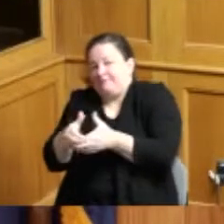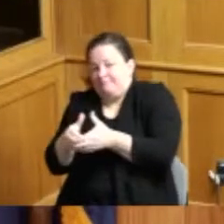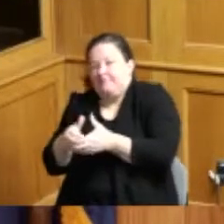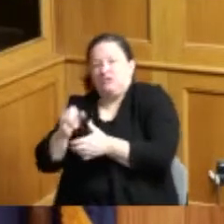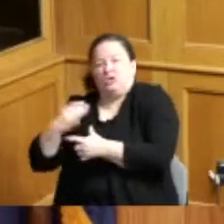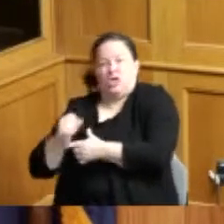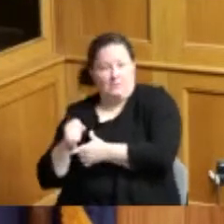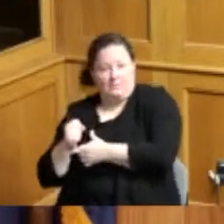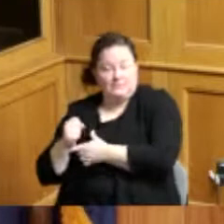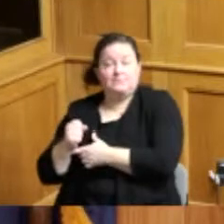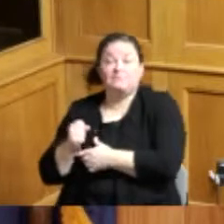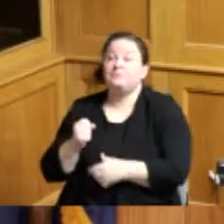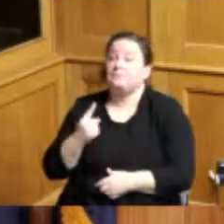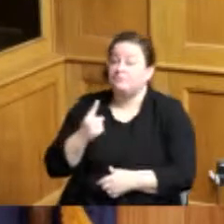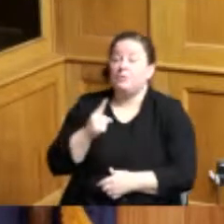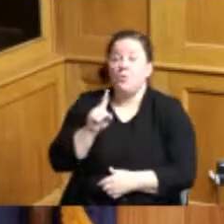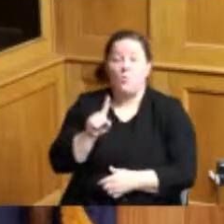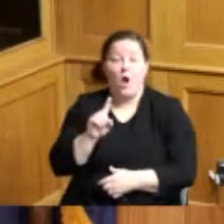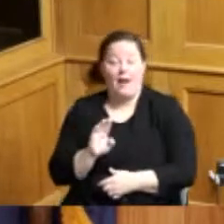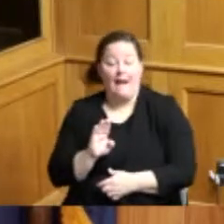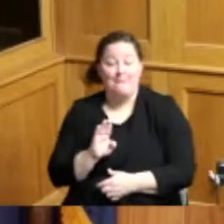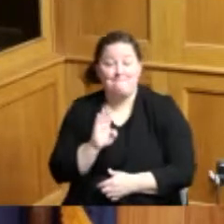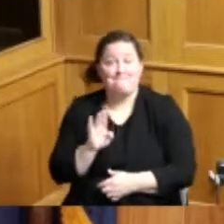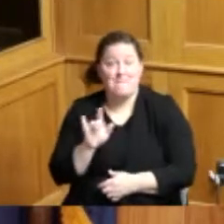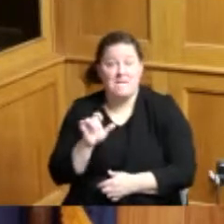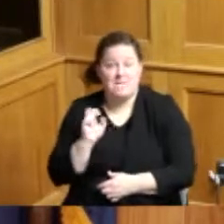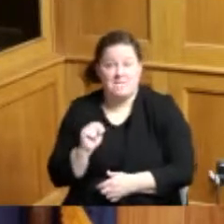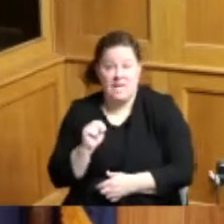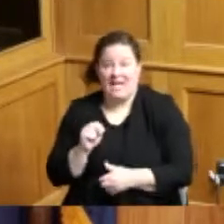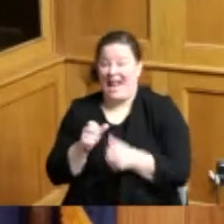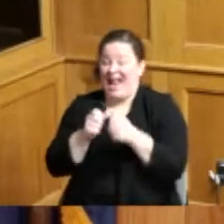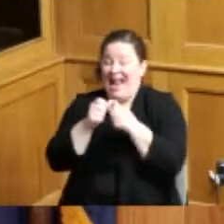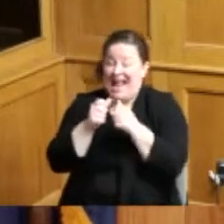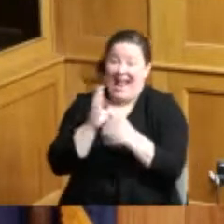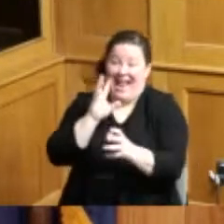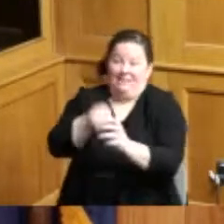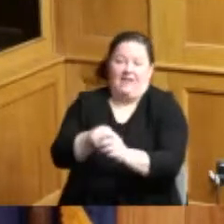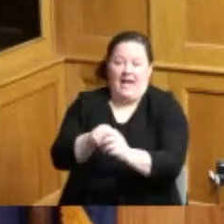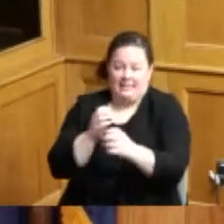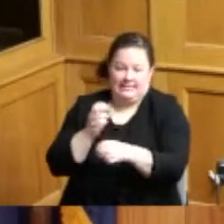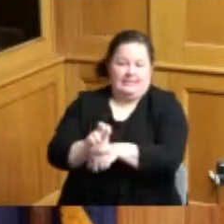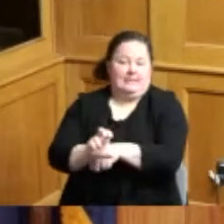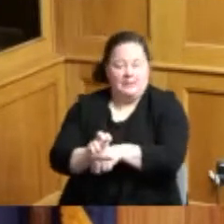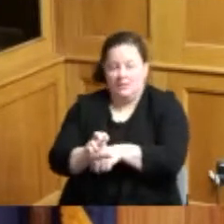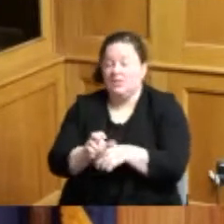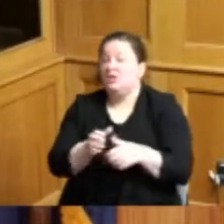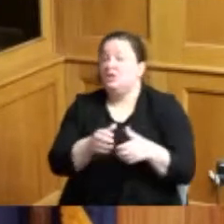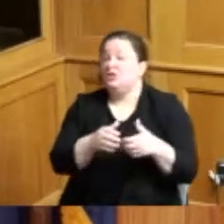nearly 1 billion invested in public transit generates 3.6 billion in economic activity